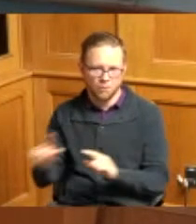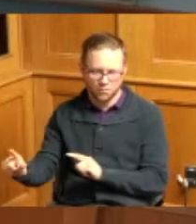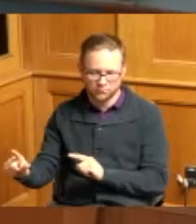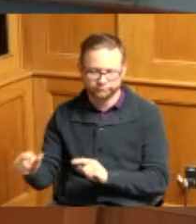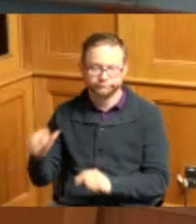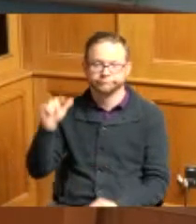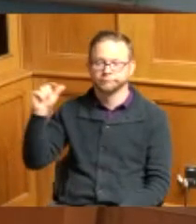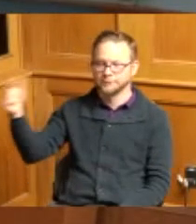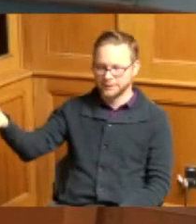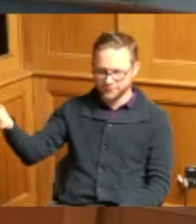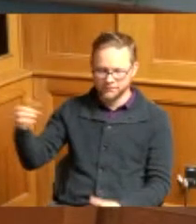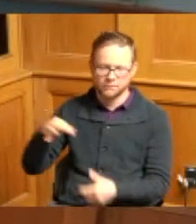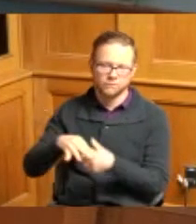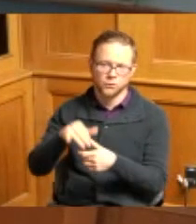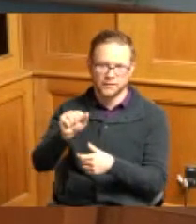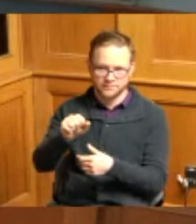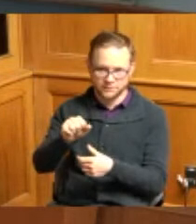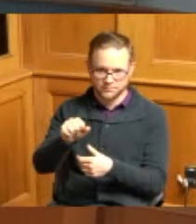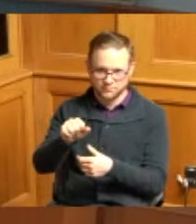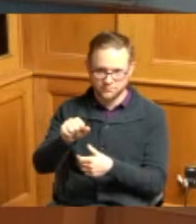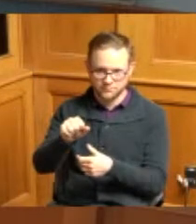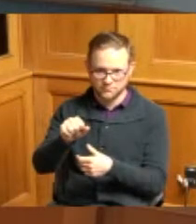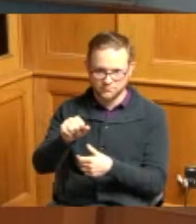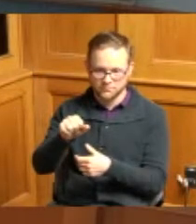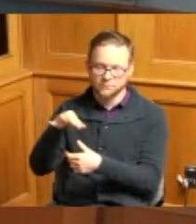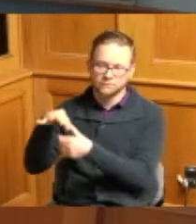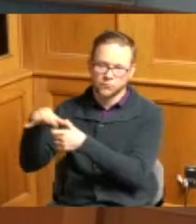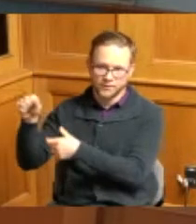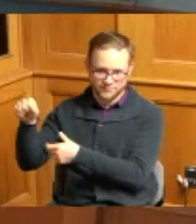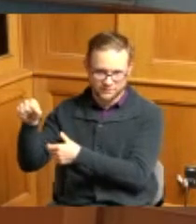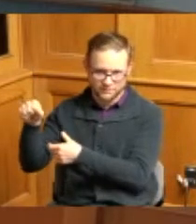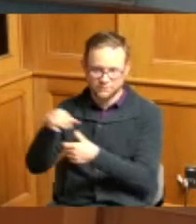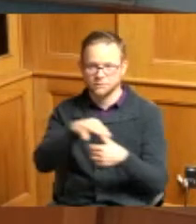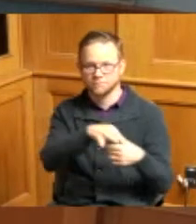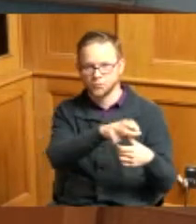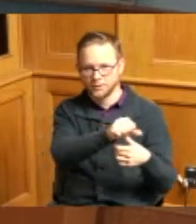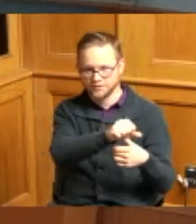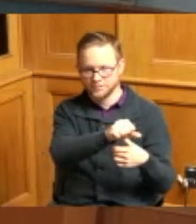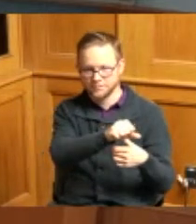Commissioner Summerow Dumas yes Commissioner Reece yeah Commissioner Driehaus yes thank you